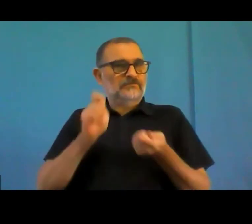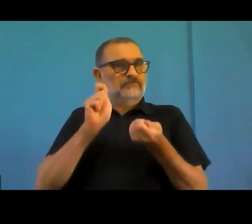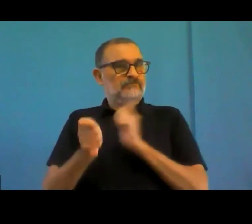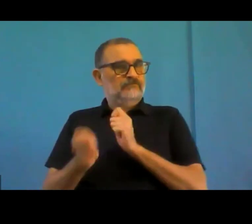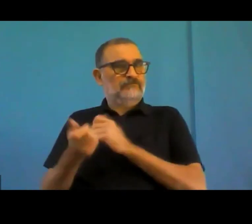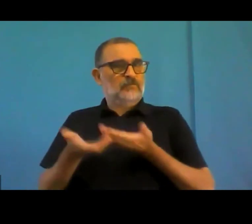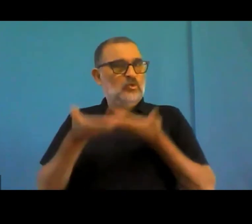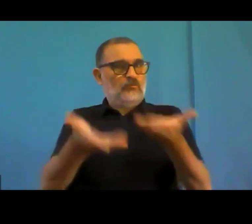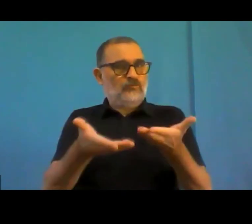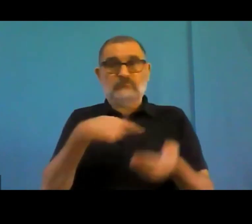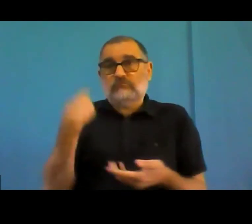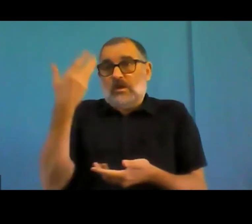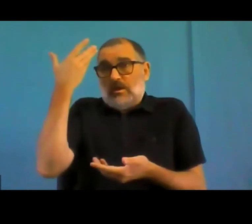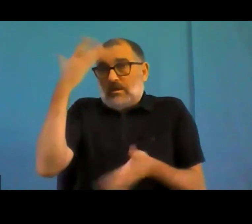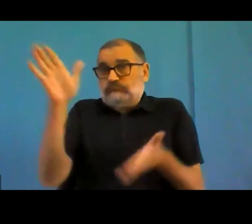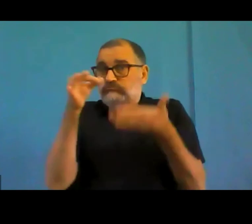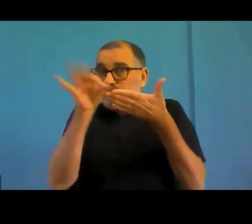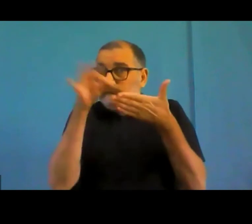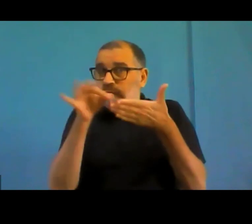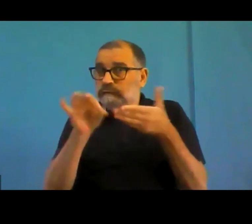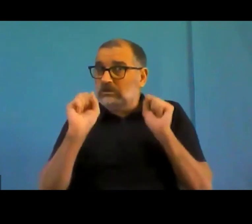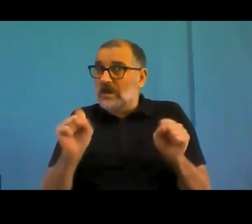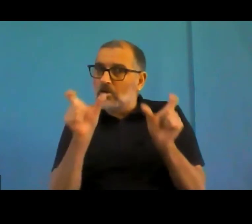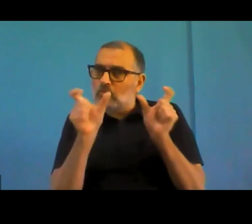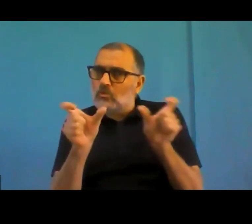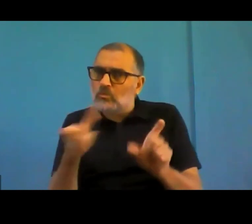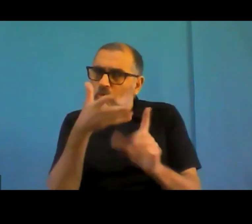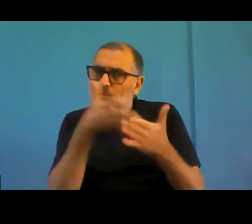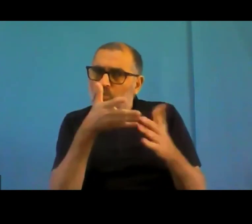And I personally believe that procurement is one of the really important focus areas